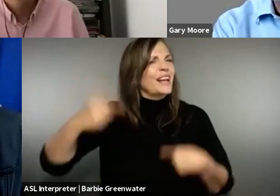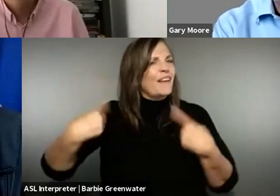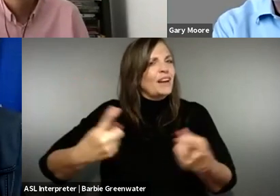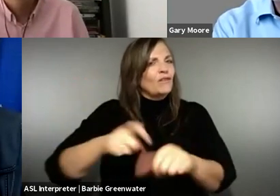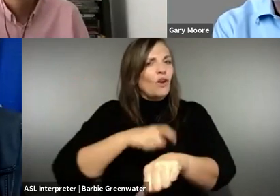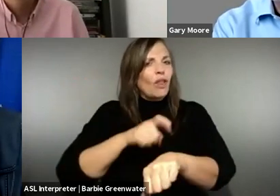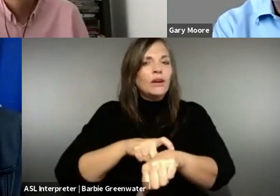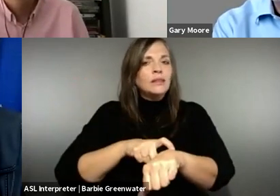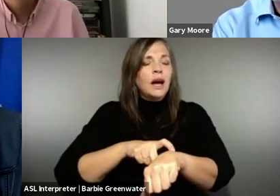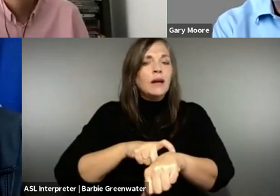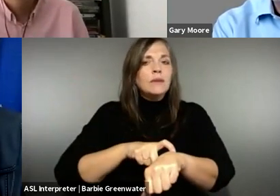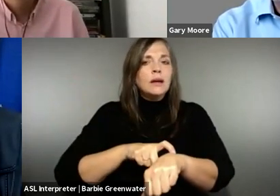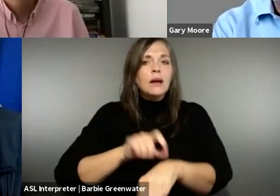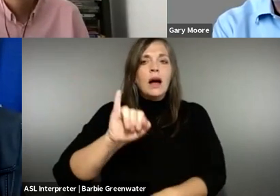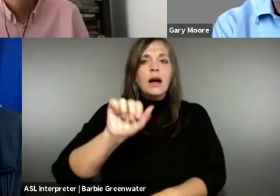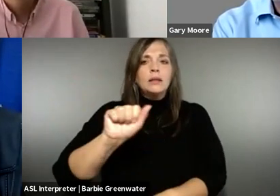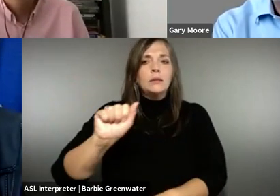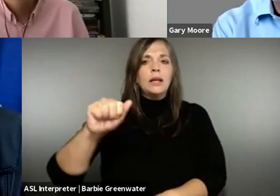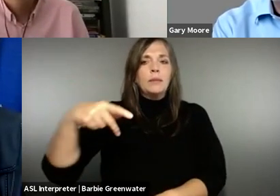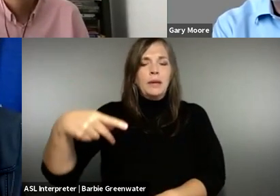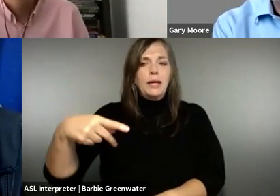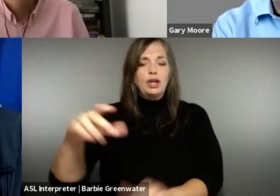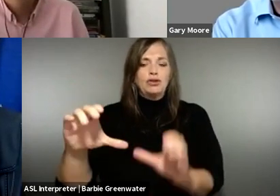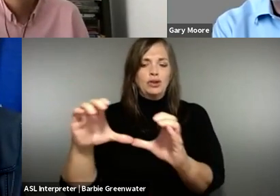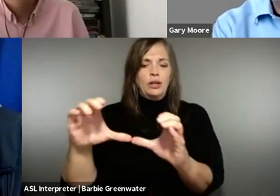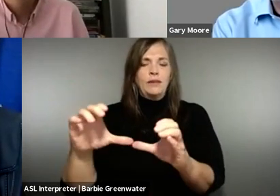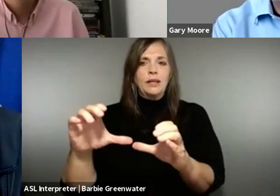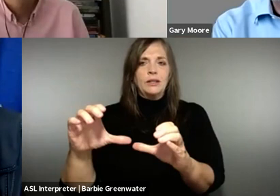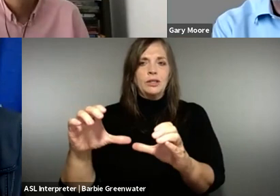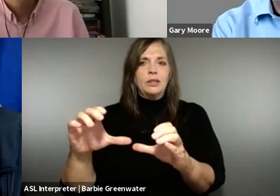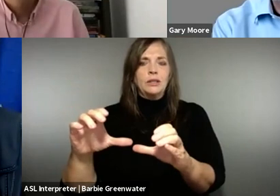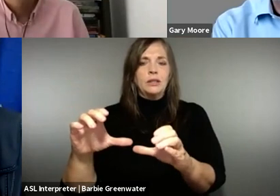One idea that I had for a long time in my mind is, I really